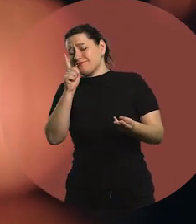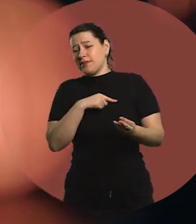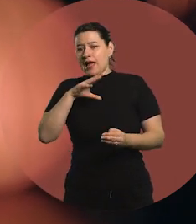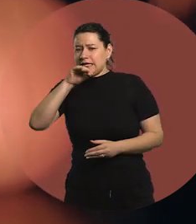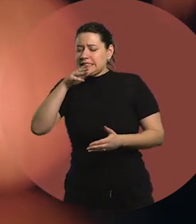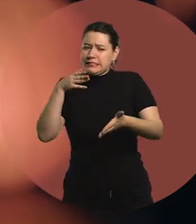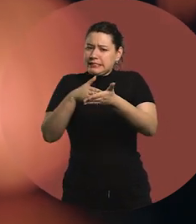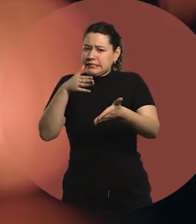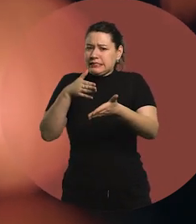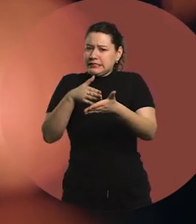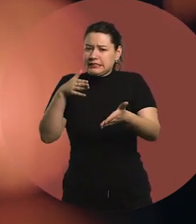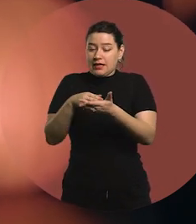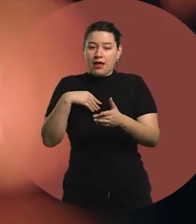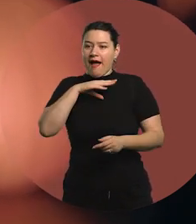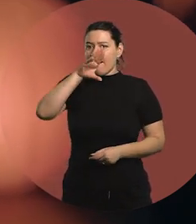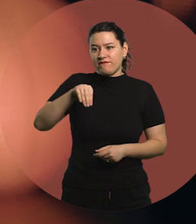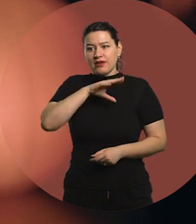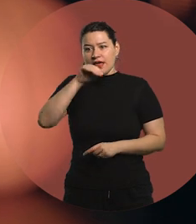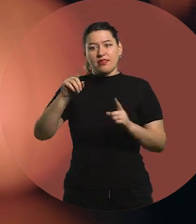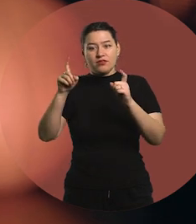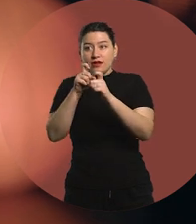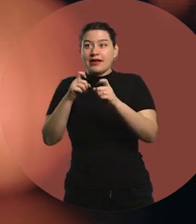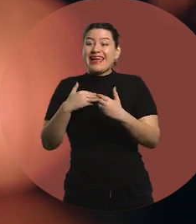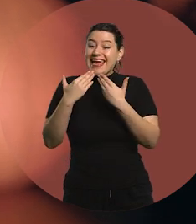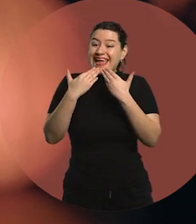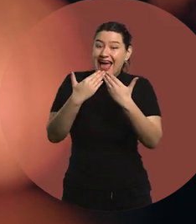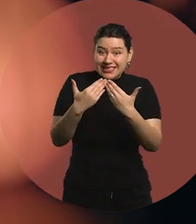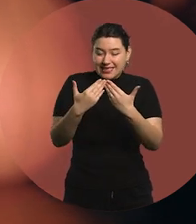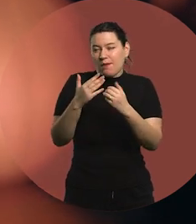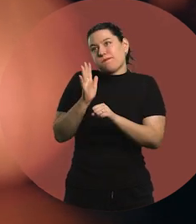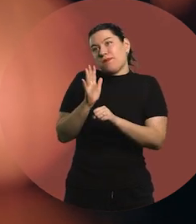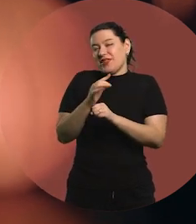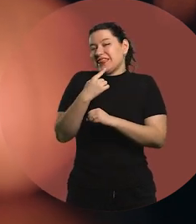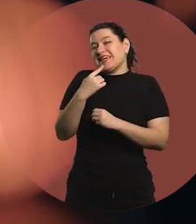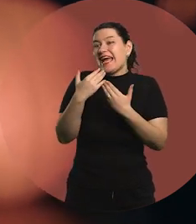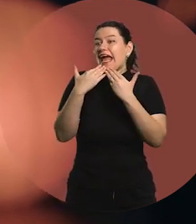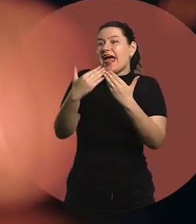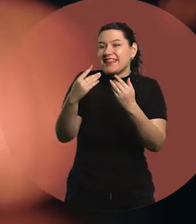and it was thanks to that difficulty that